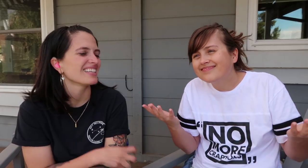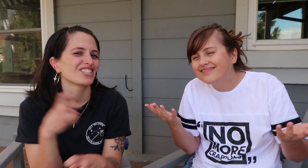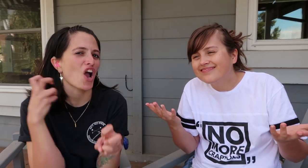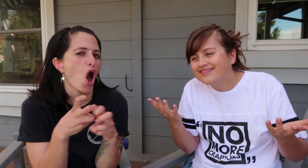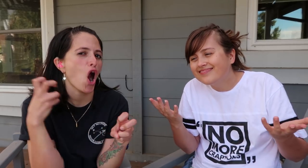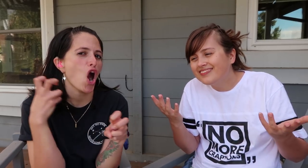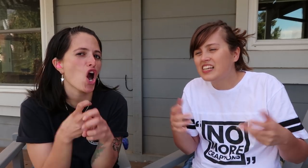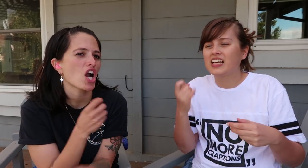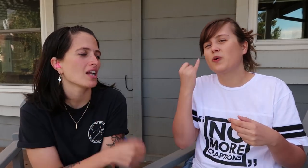It’s hard.